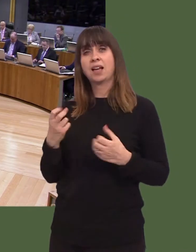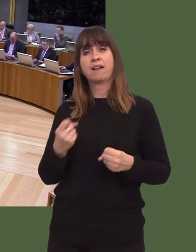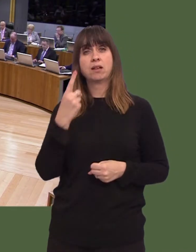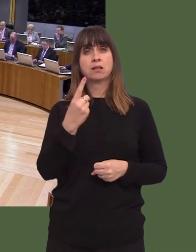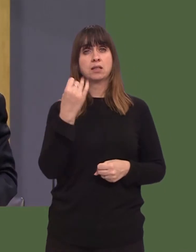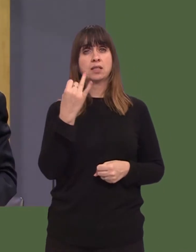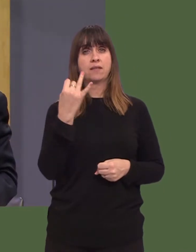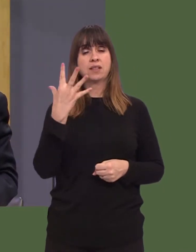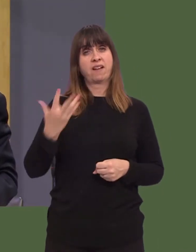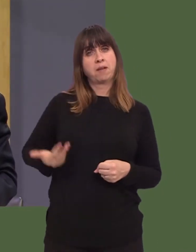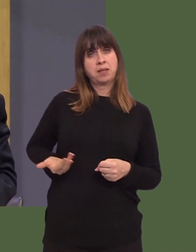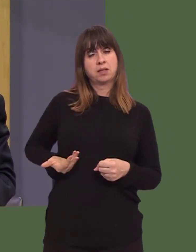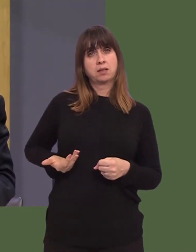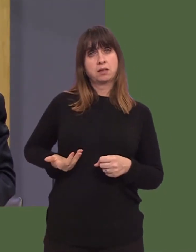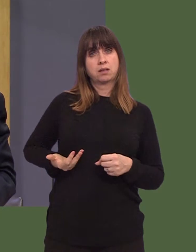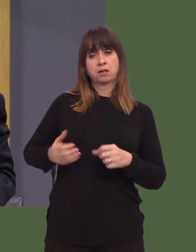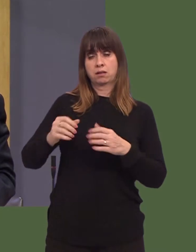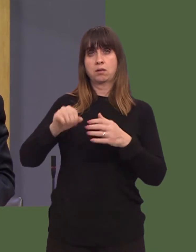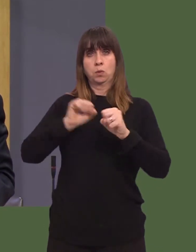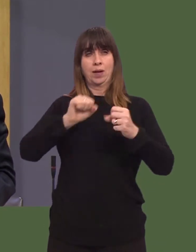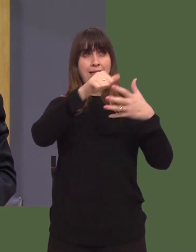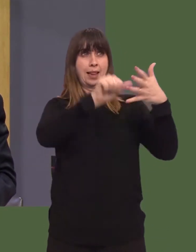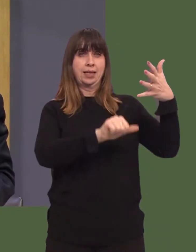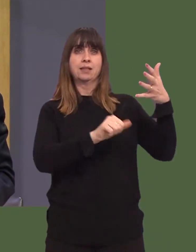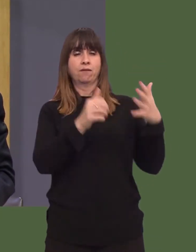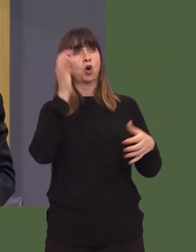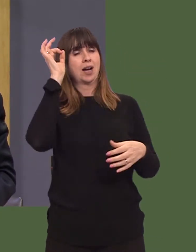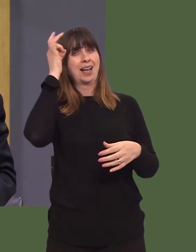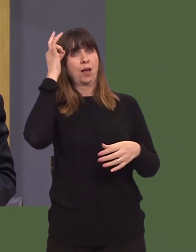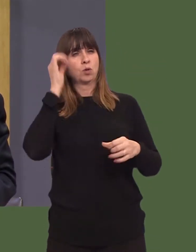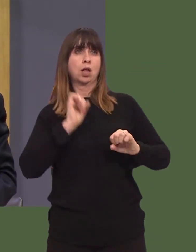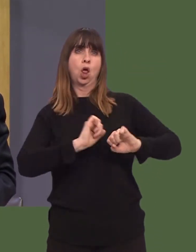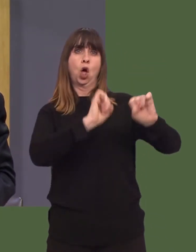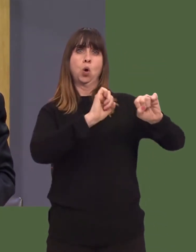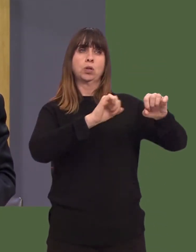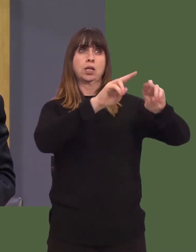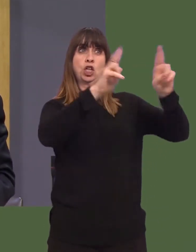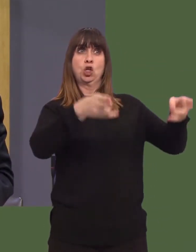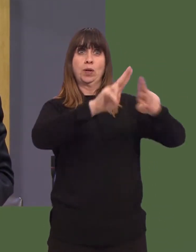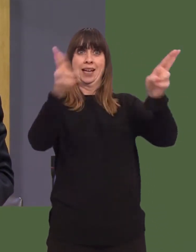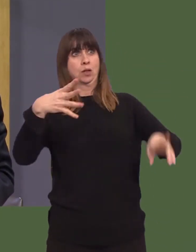businesses on waiting lists for council-owned units in Caerphilly, some for up to five years.